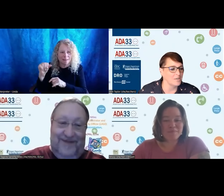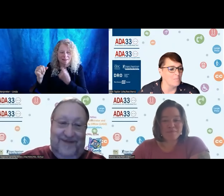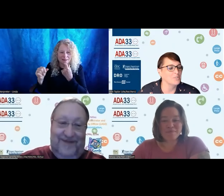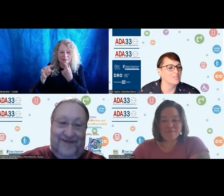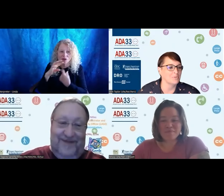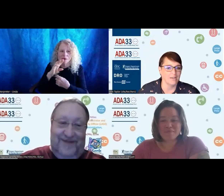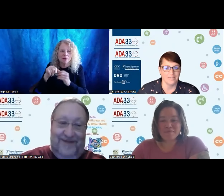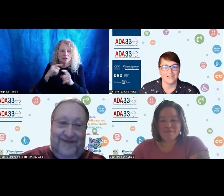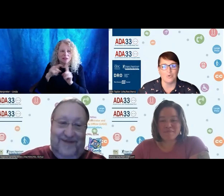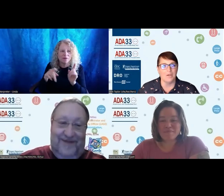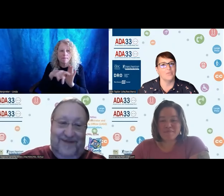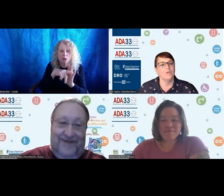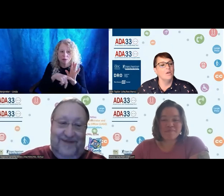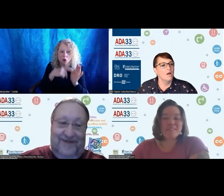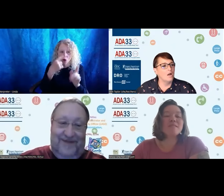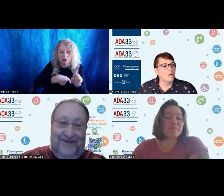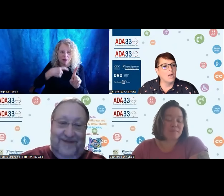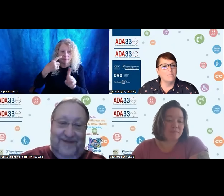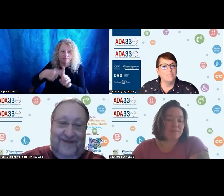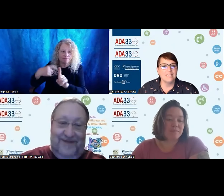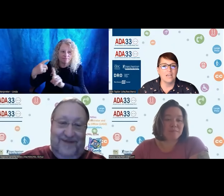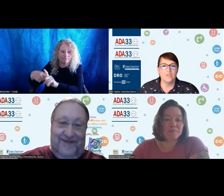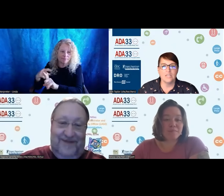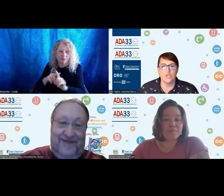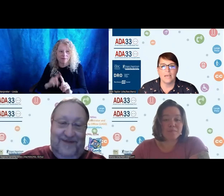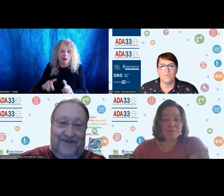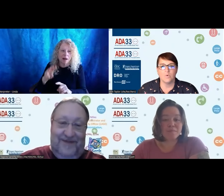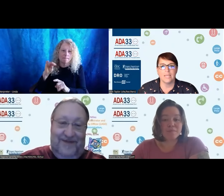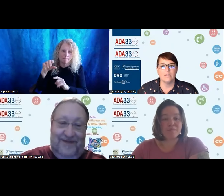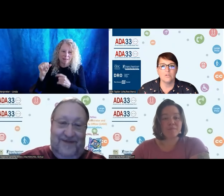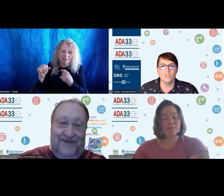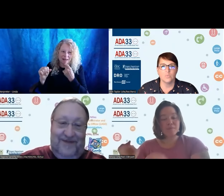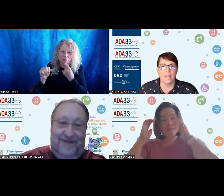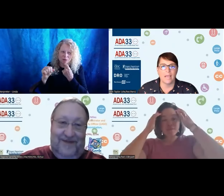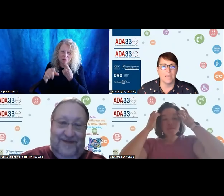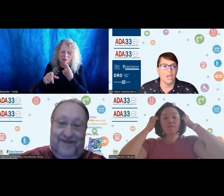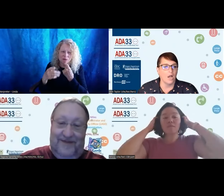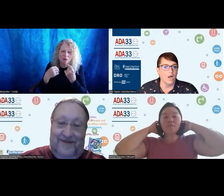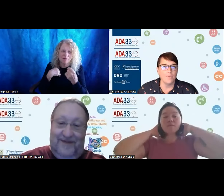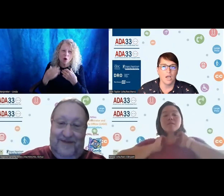different principal every single month. Missy, I know that you had, we're getting close to wrapping up.